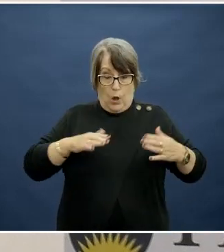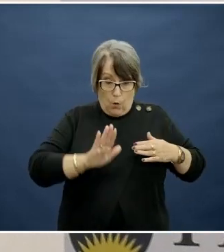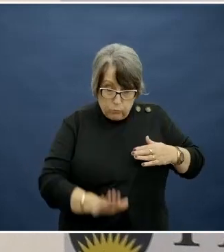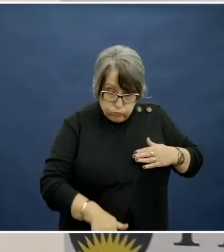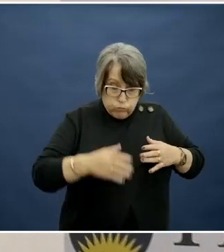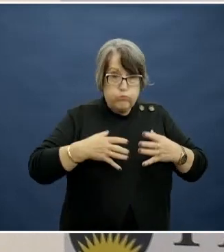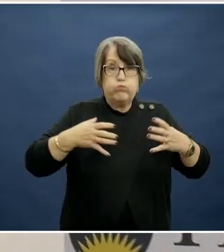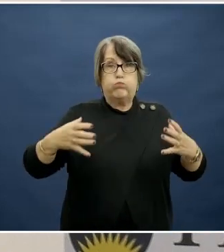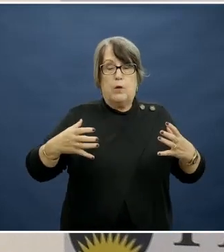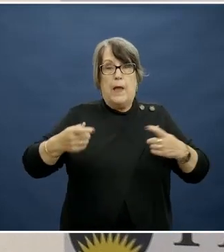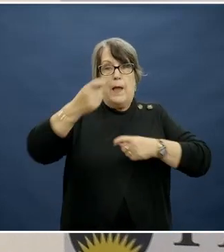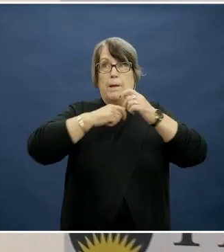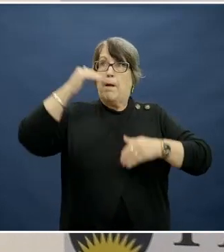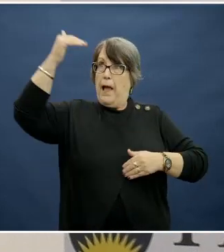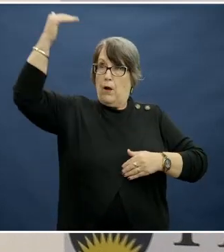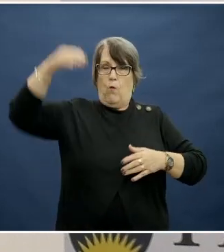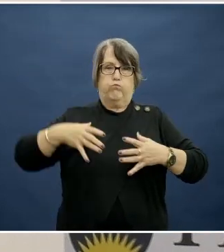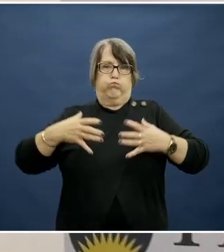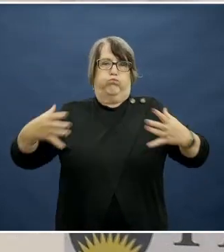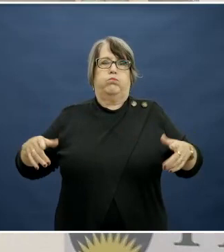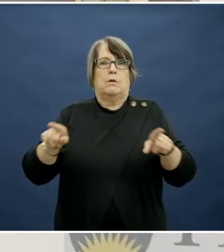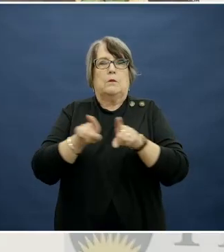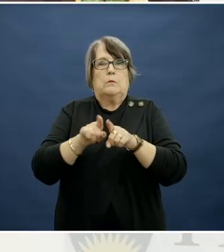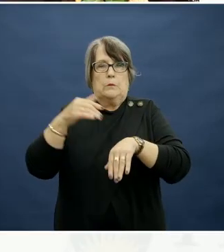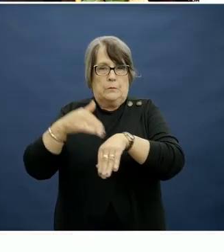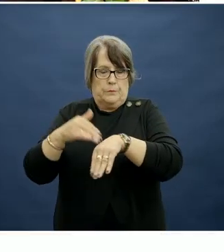will be overweight or obese in adult life.